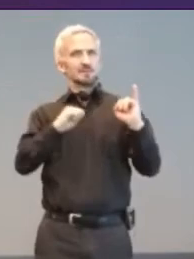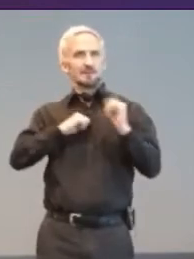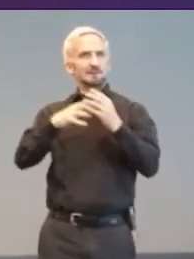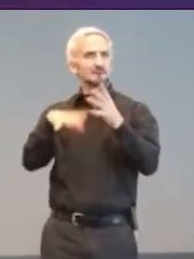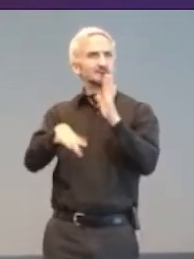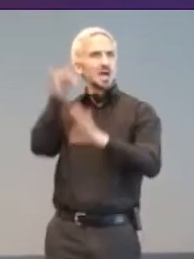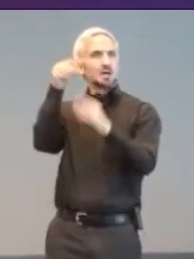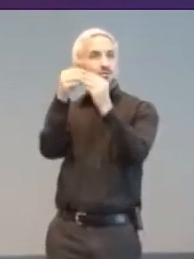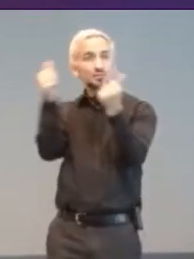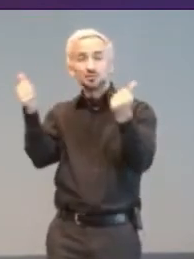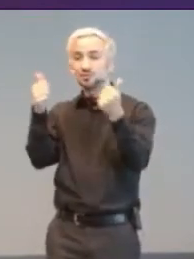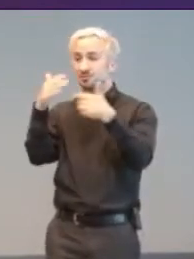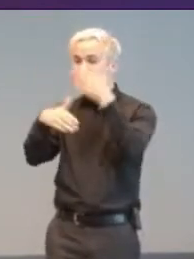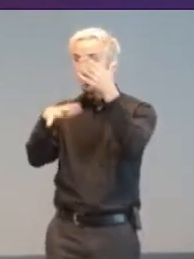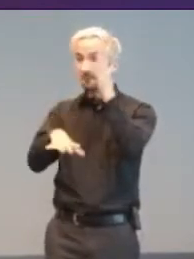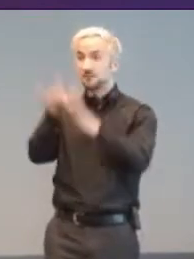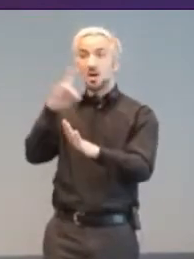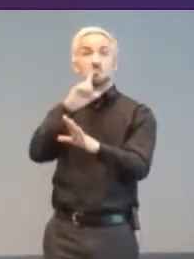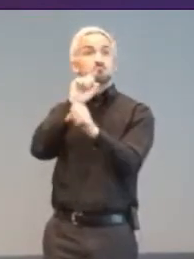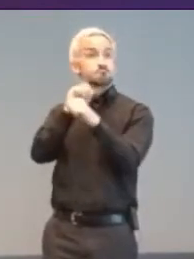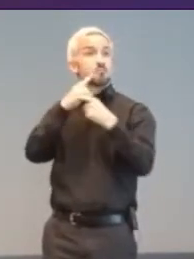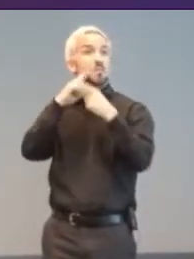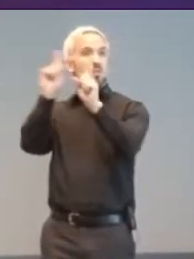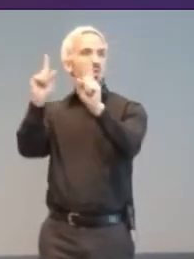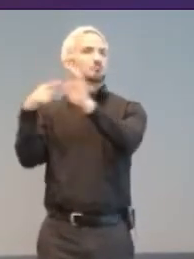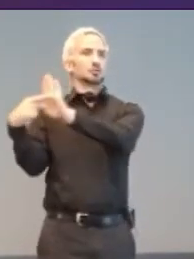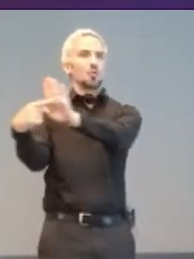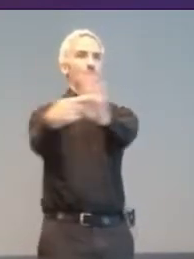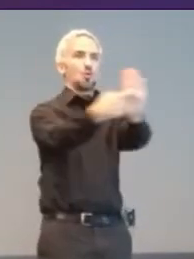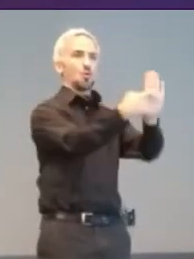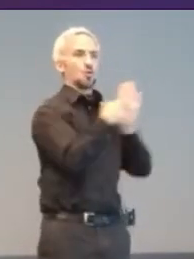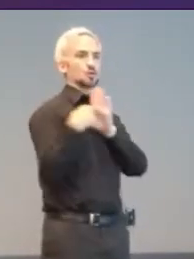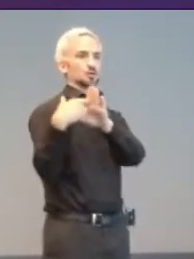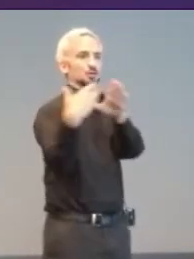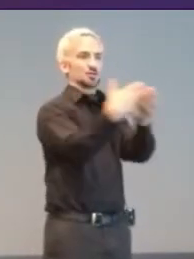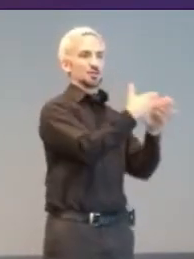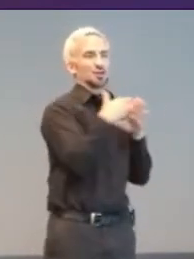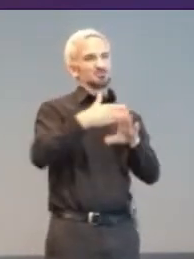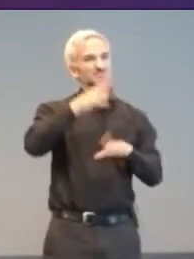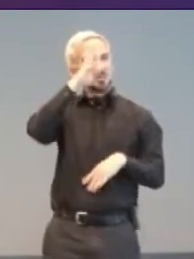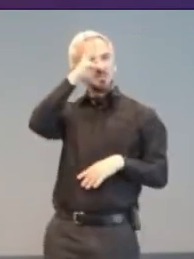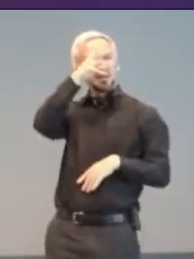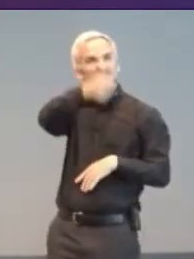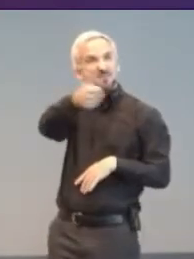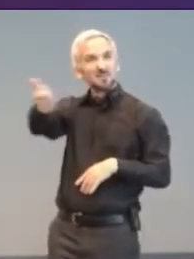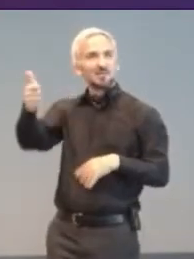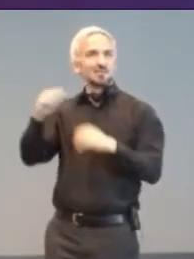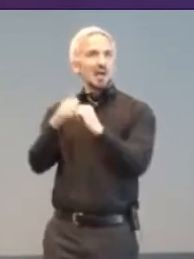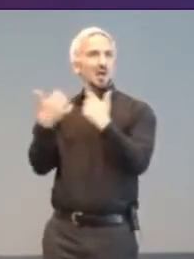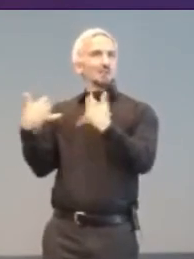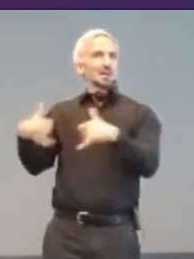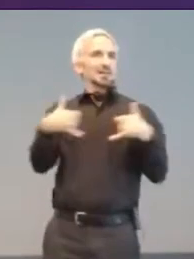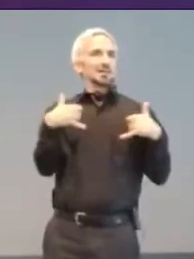share them. Indies have long been an essential part of game accessibility [history].